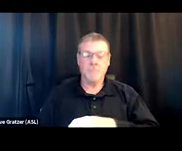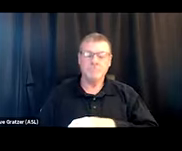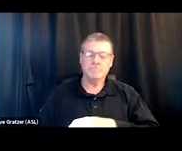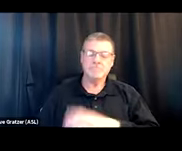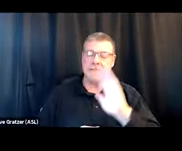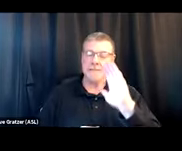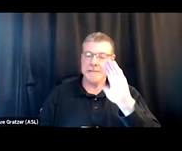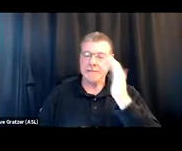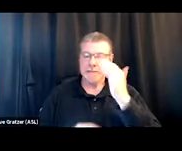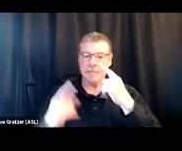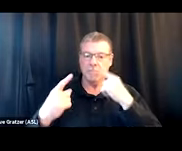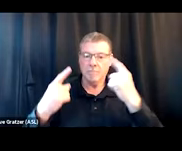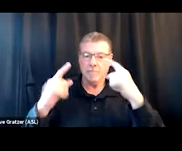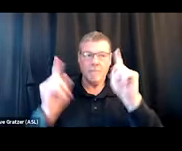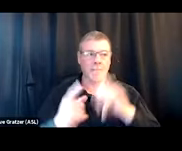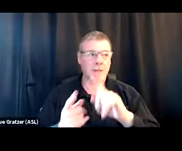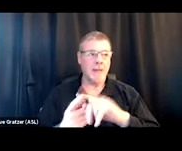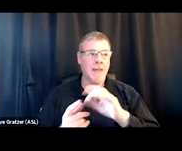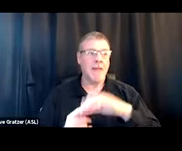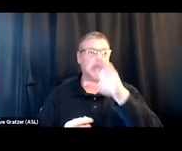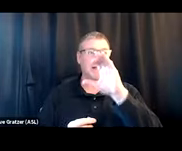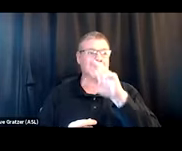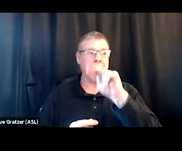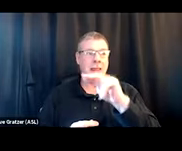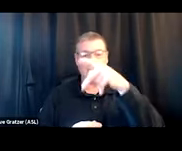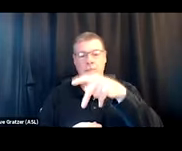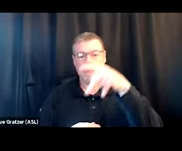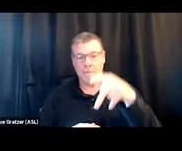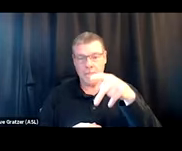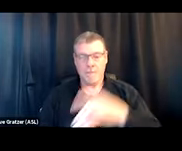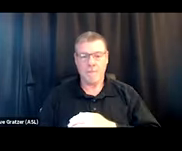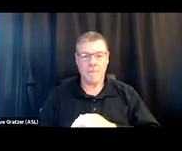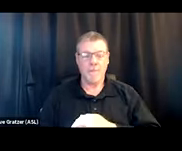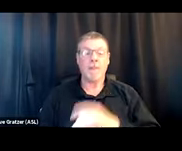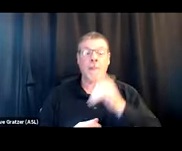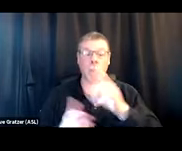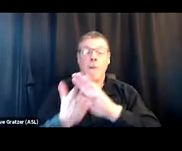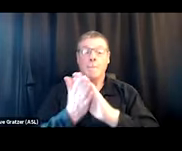And that's this CNPP program where you basically become a state affiliate,